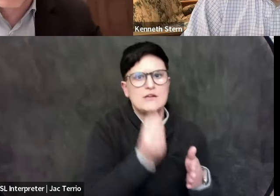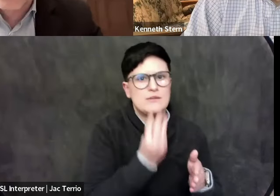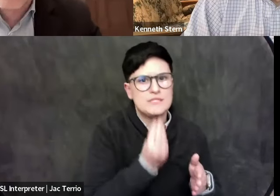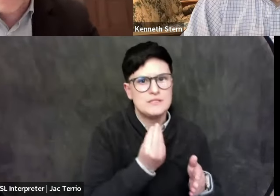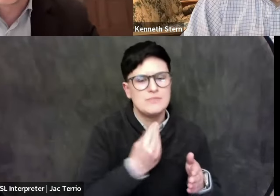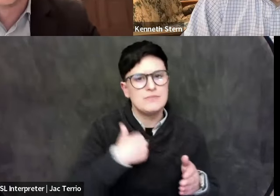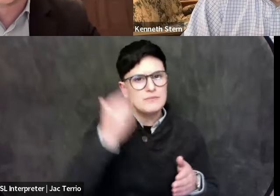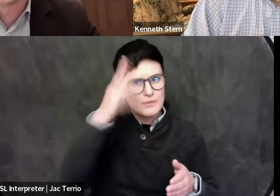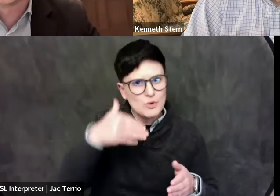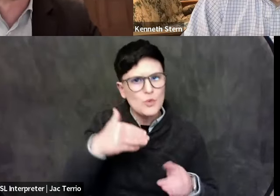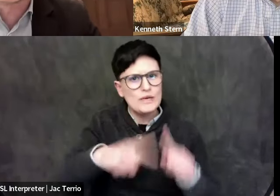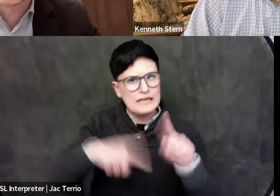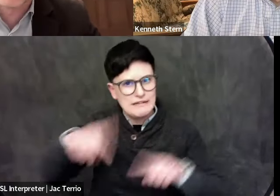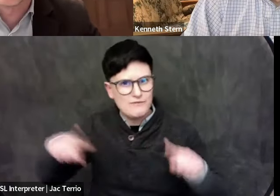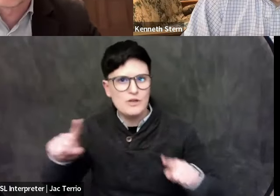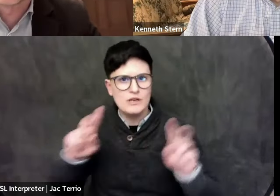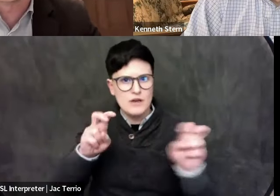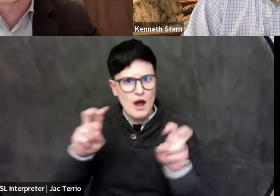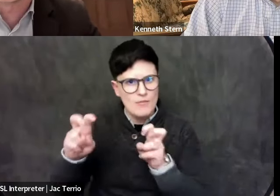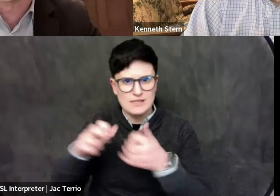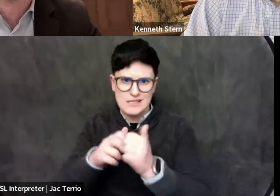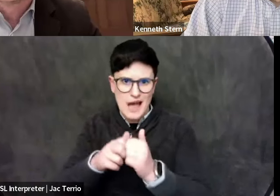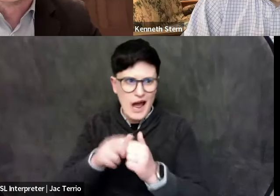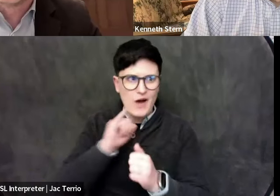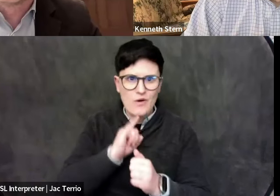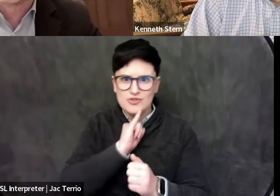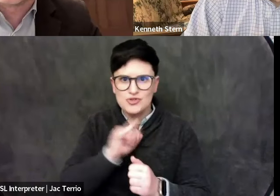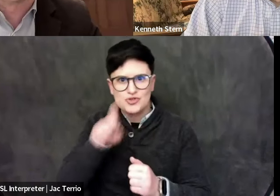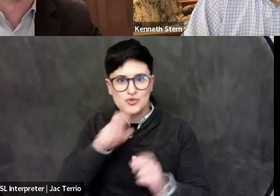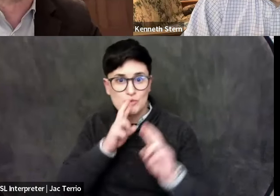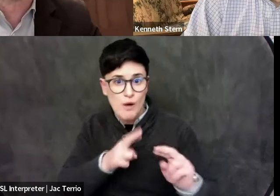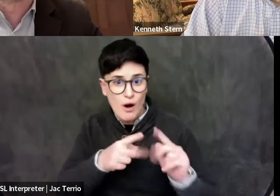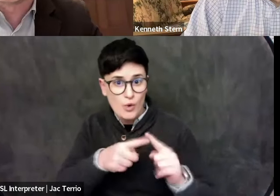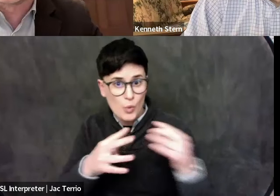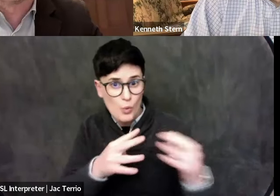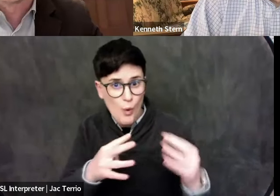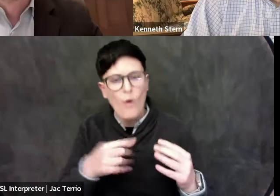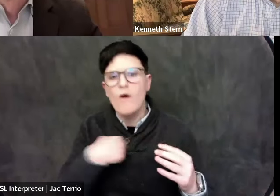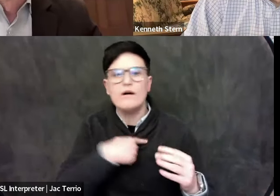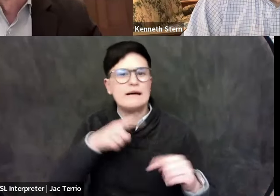like the how Israel should conduct the war, things like that that we really can't get to today.